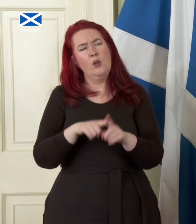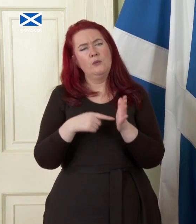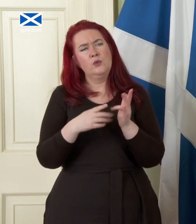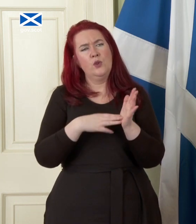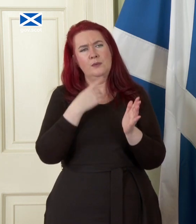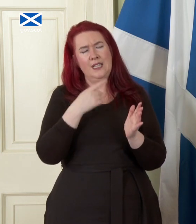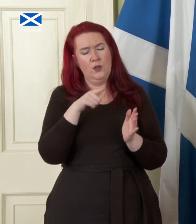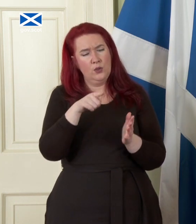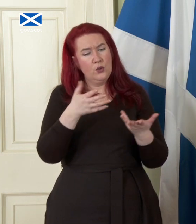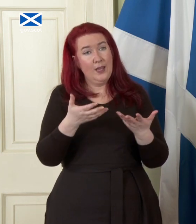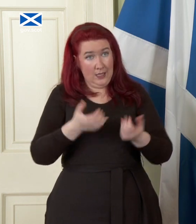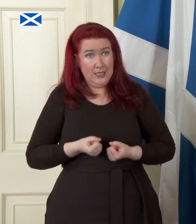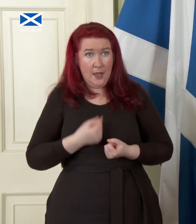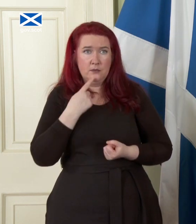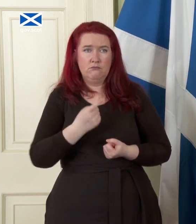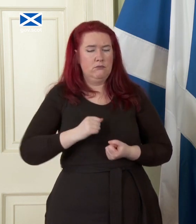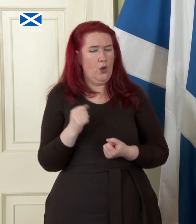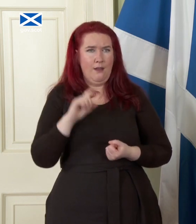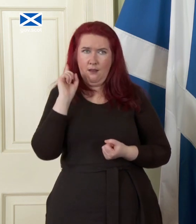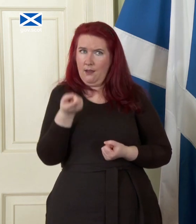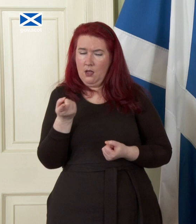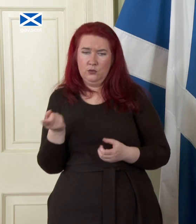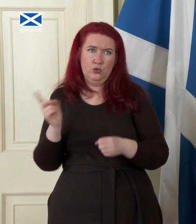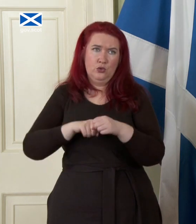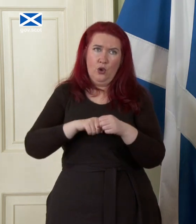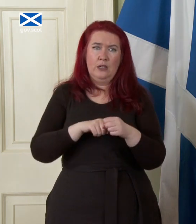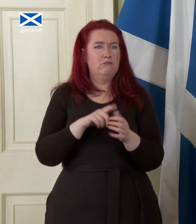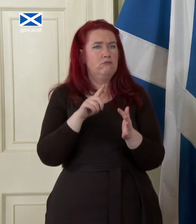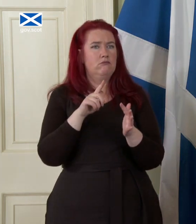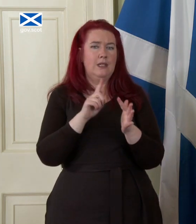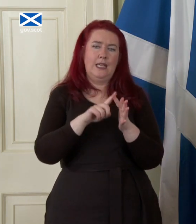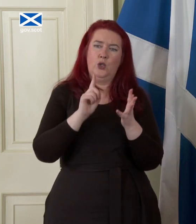accepted that Scotland couldn't rejoin the EU until it had its own currency